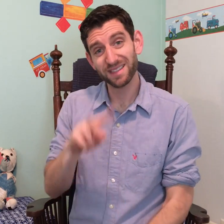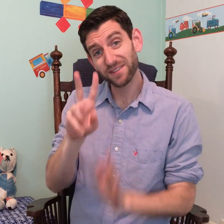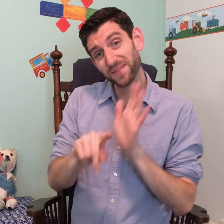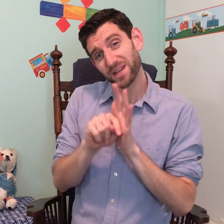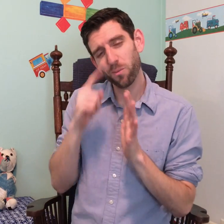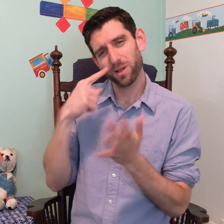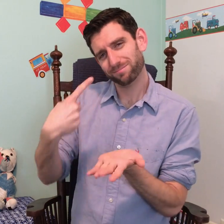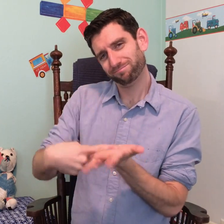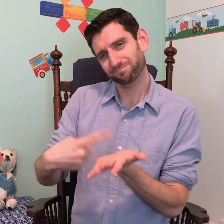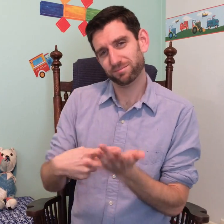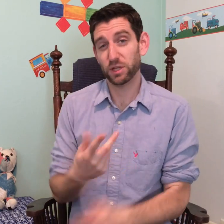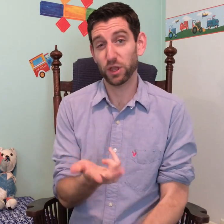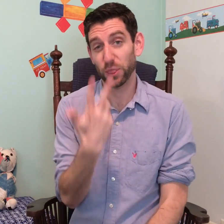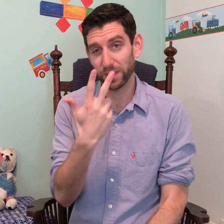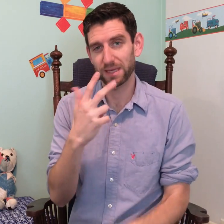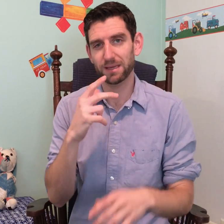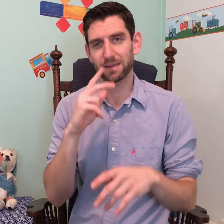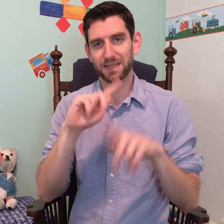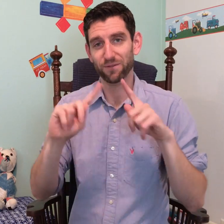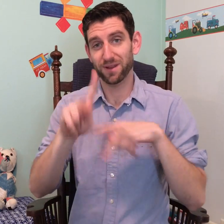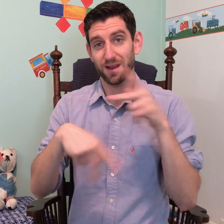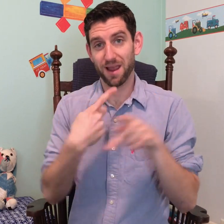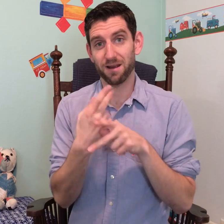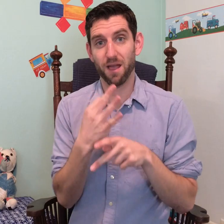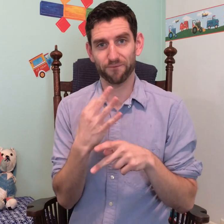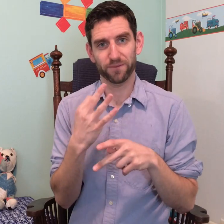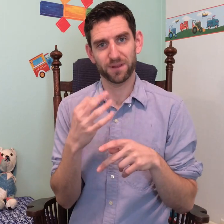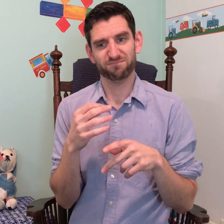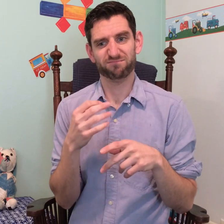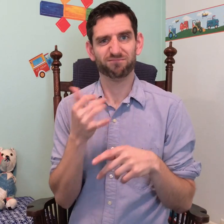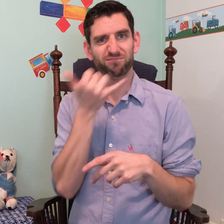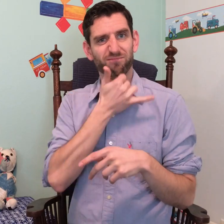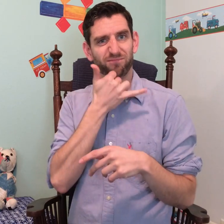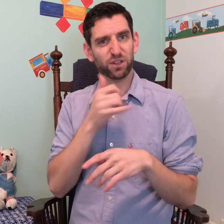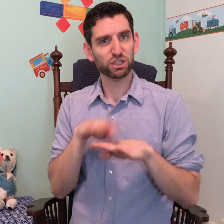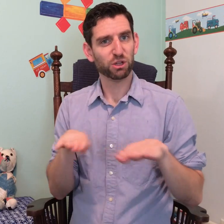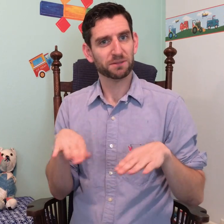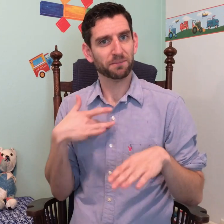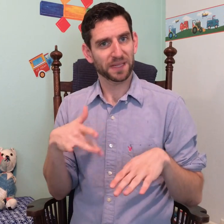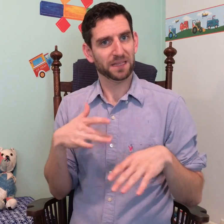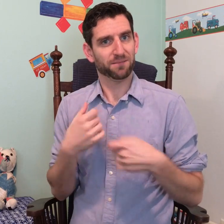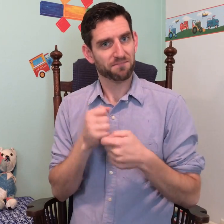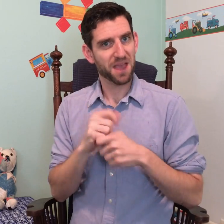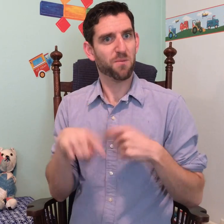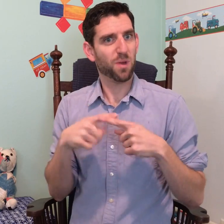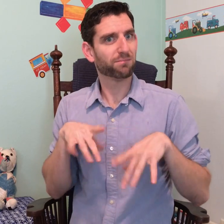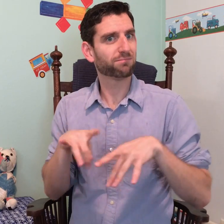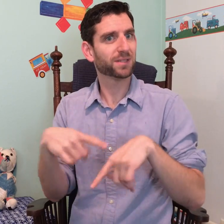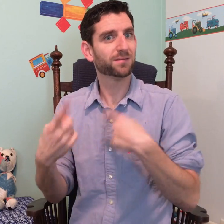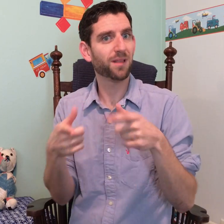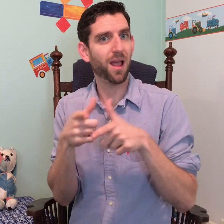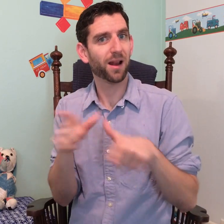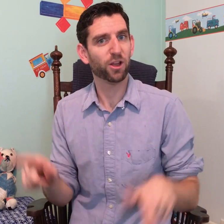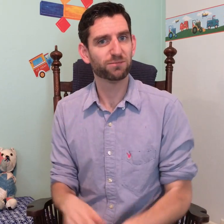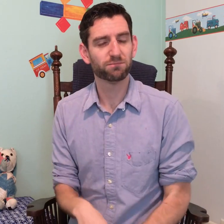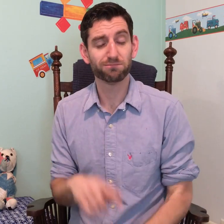This video will explain three kinds of errors that children often make when learning sign language.